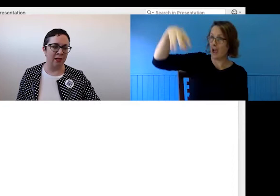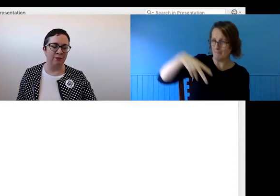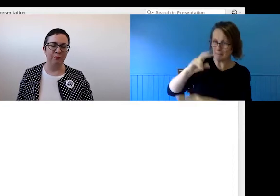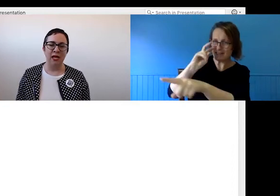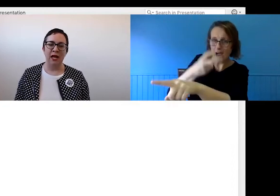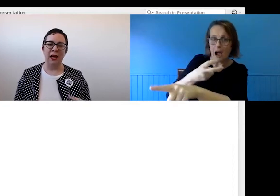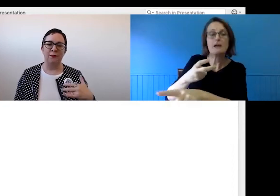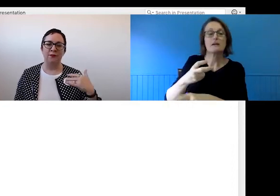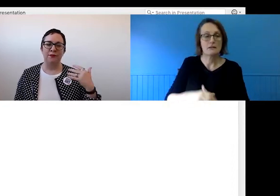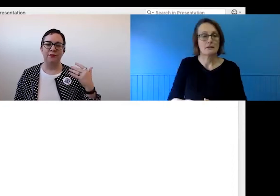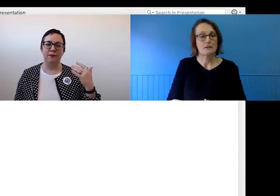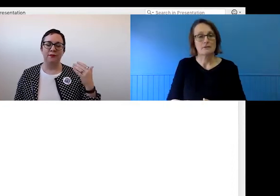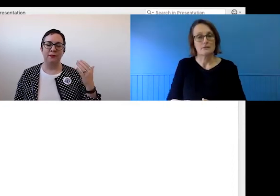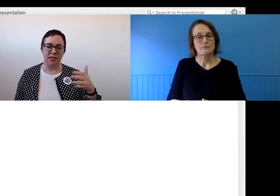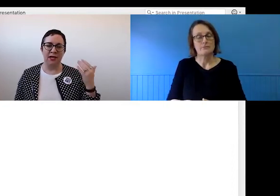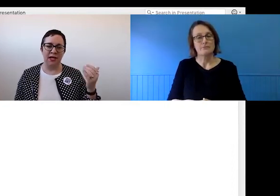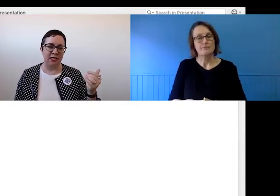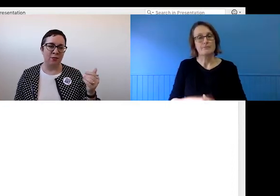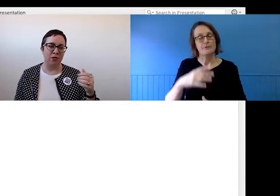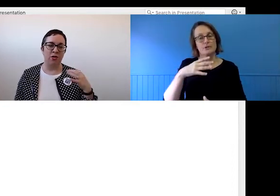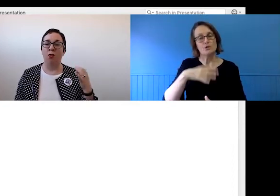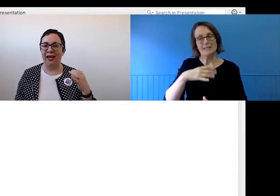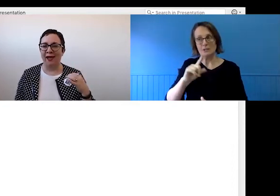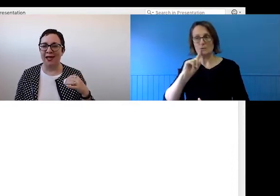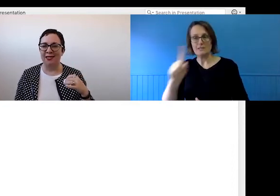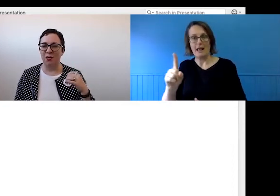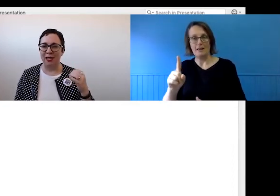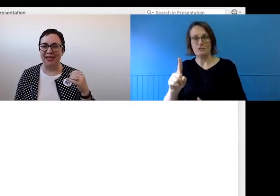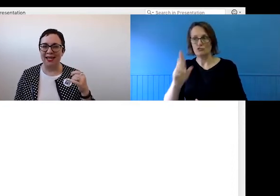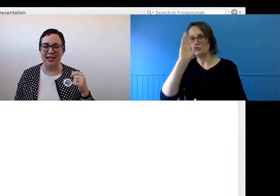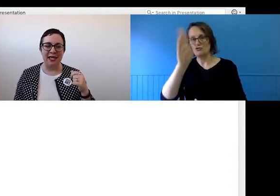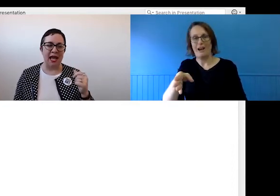understand them, similarly, you need to call that out as quickly as